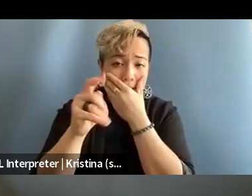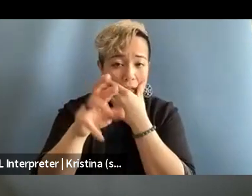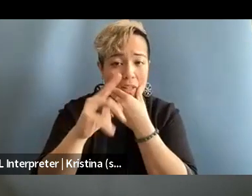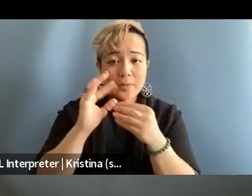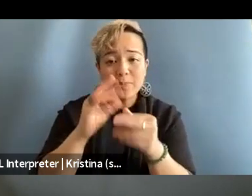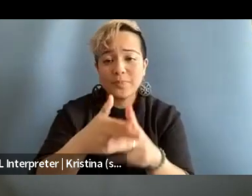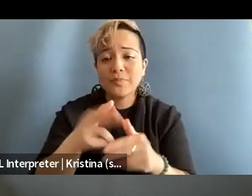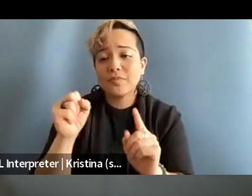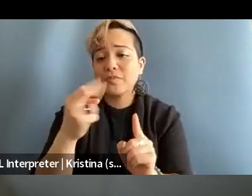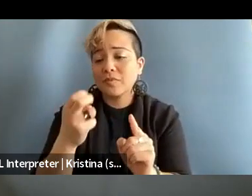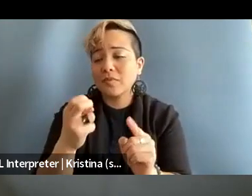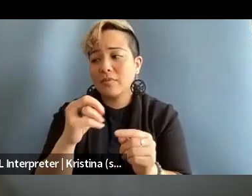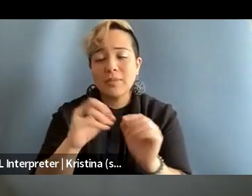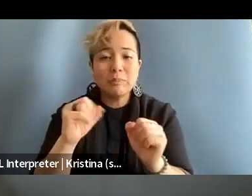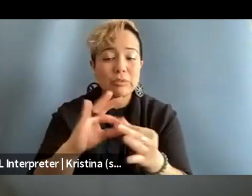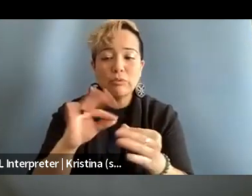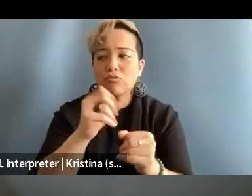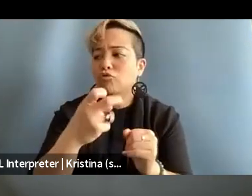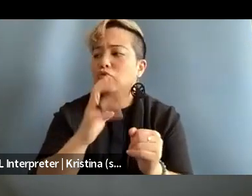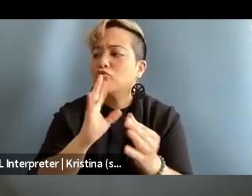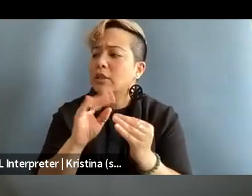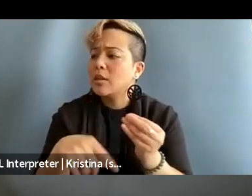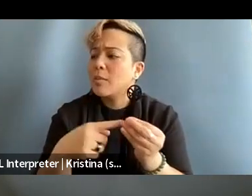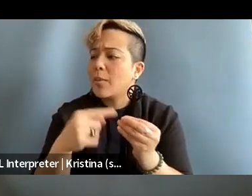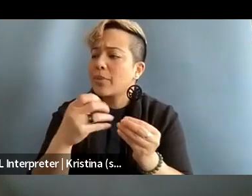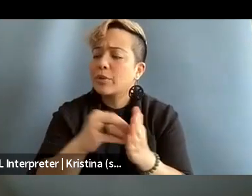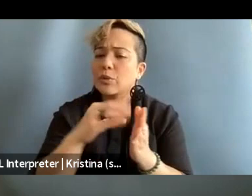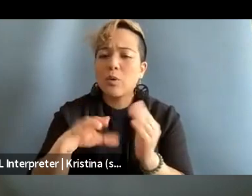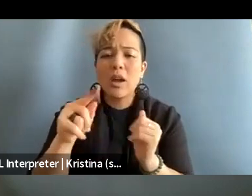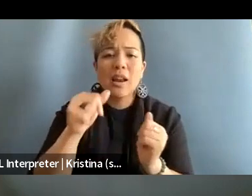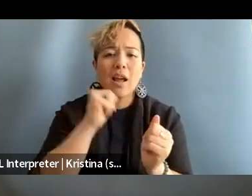she talked about the student at Arizona State who was doxed.